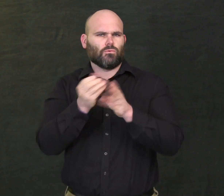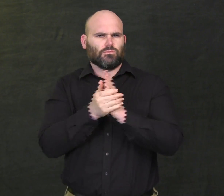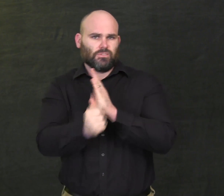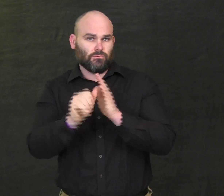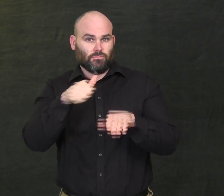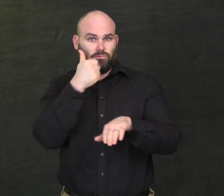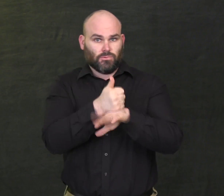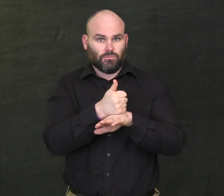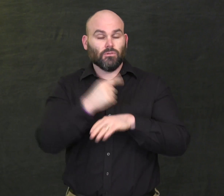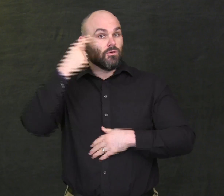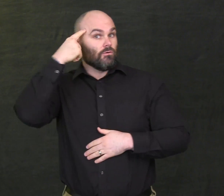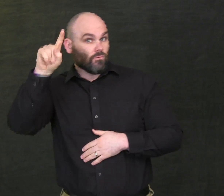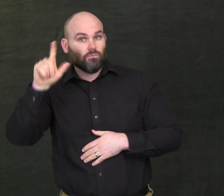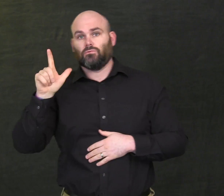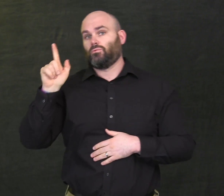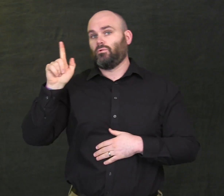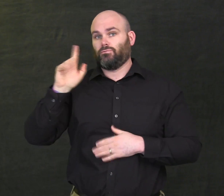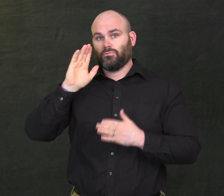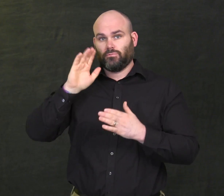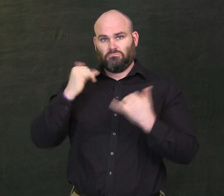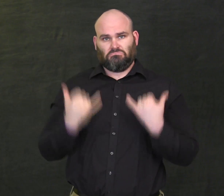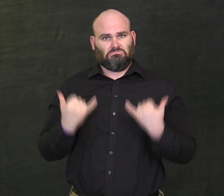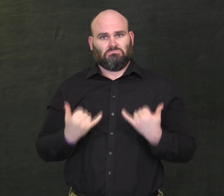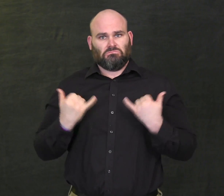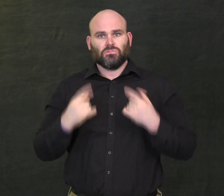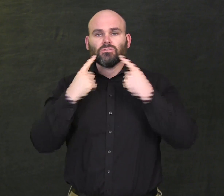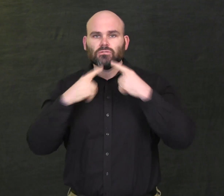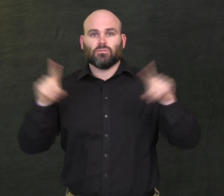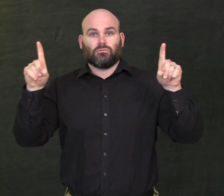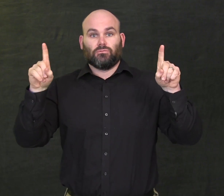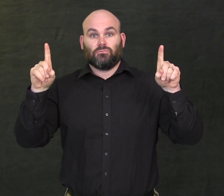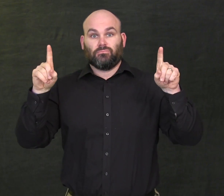for 21st Century Success: